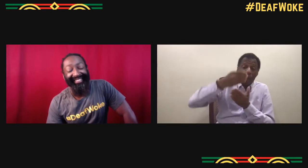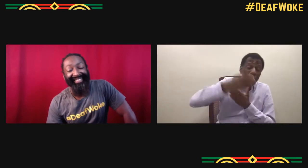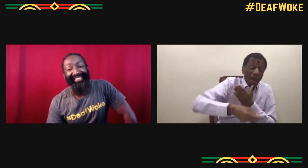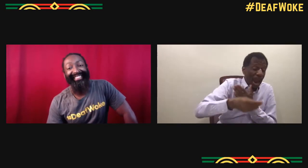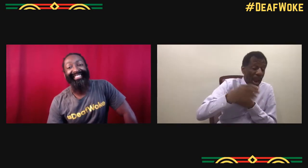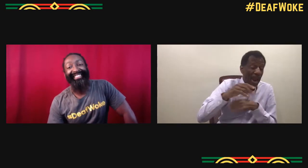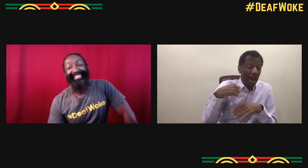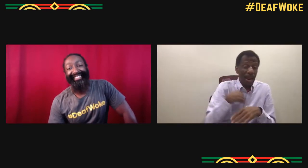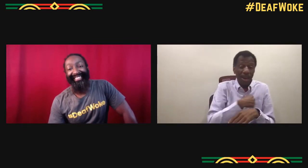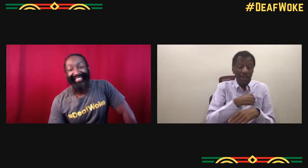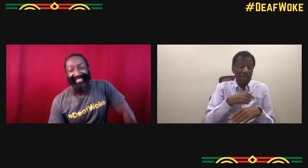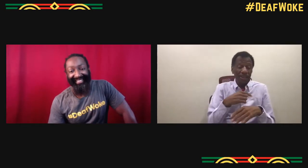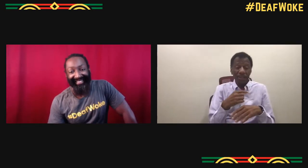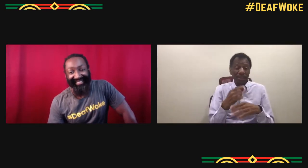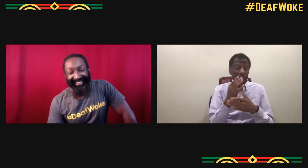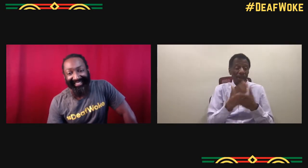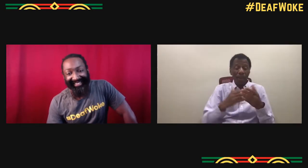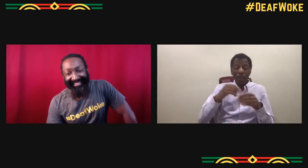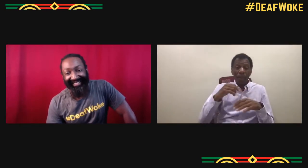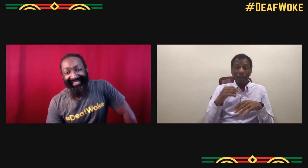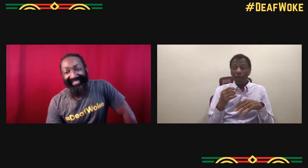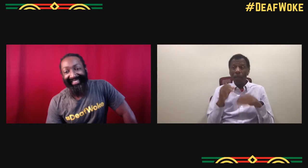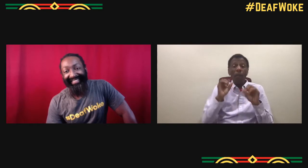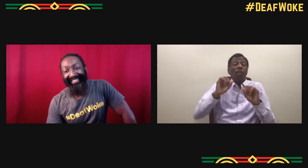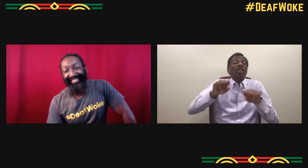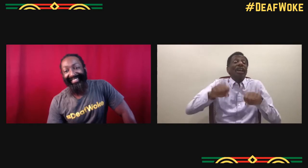trying to get interested collaborations, go on partnerships,